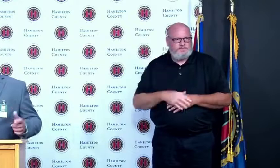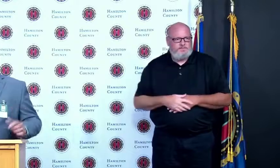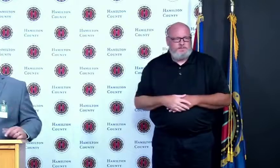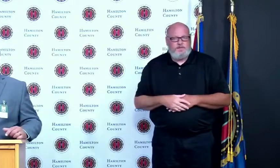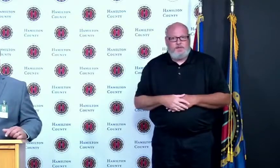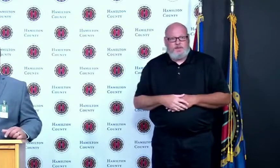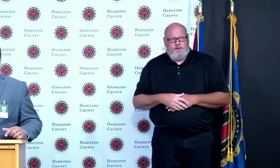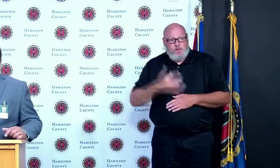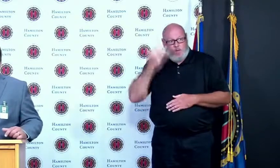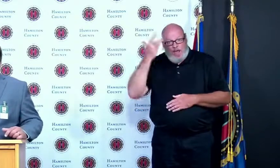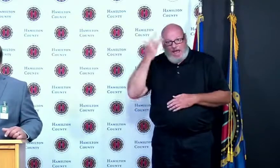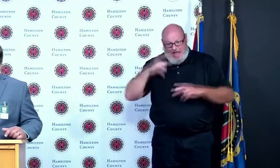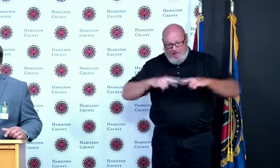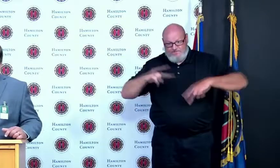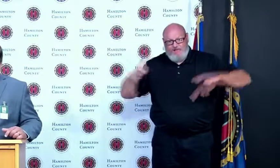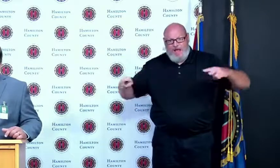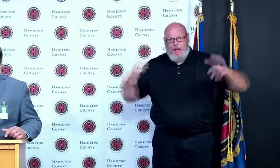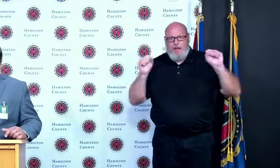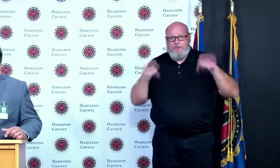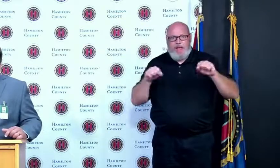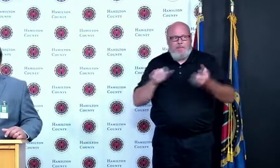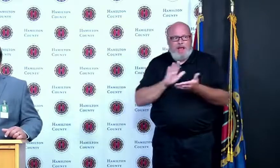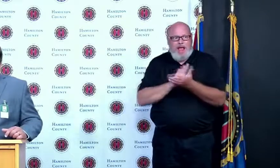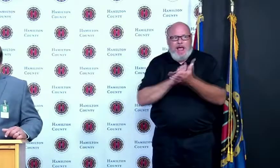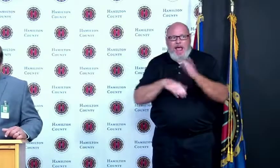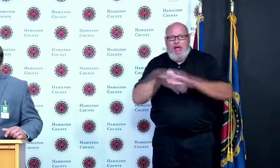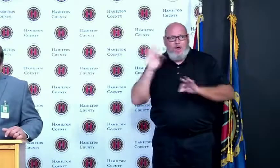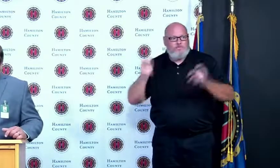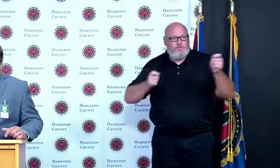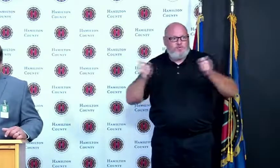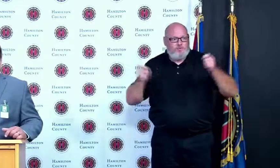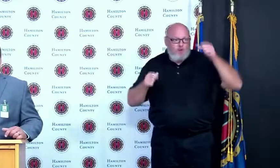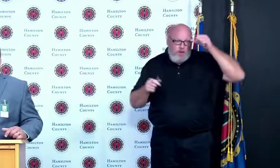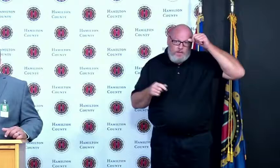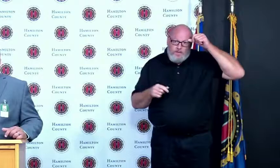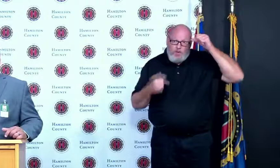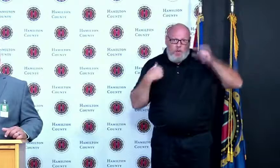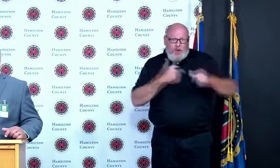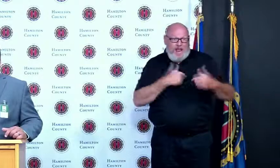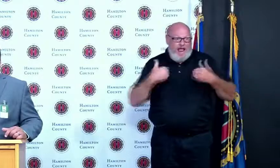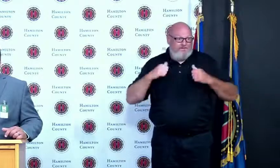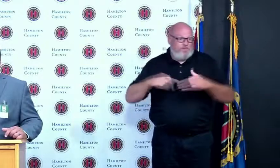bucks through the Vax-a-Million campaign public health orders are over in less than a week